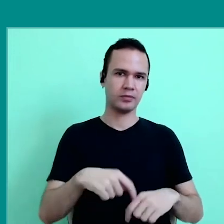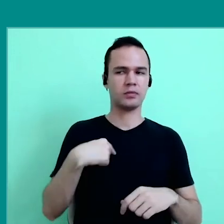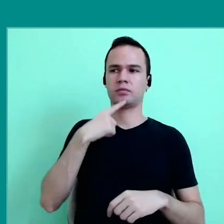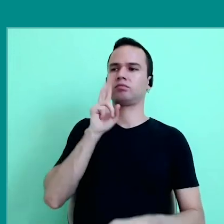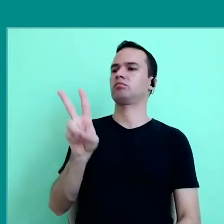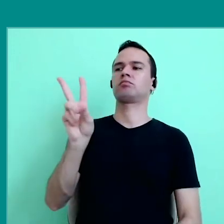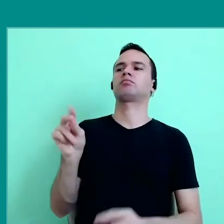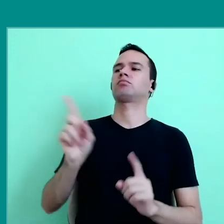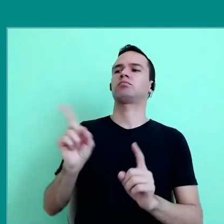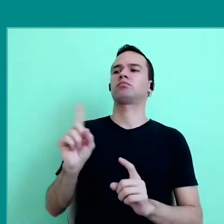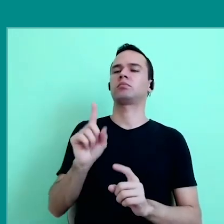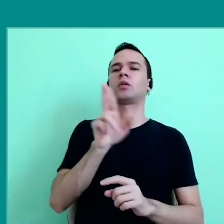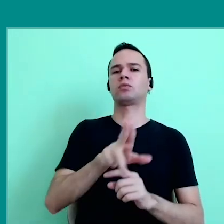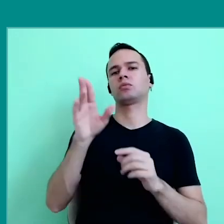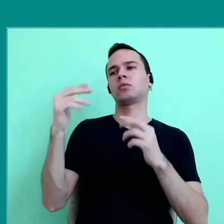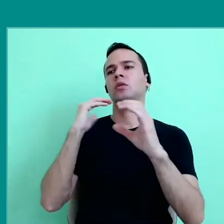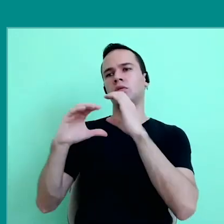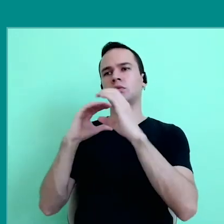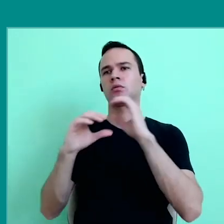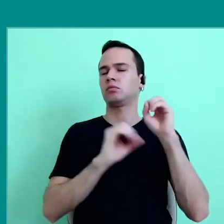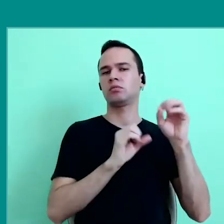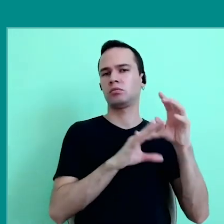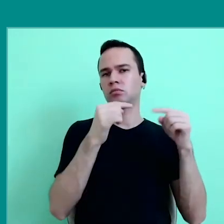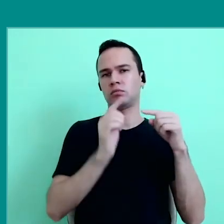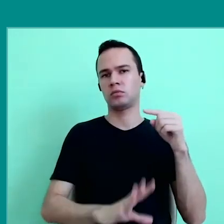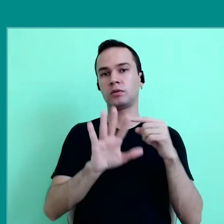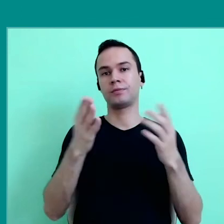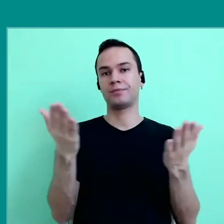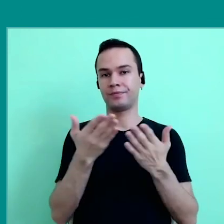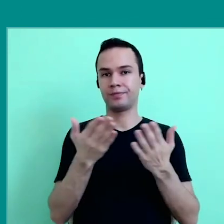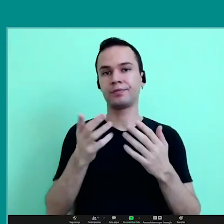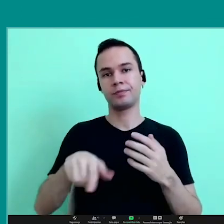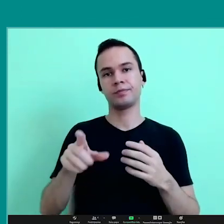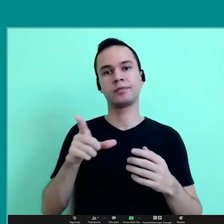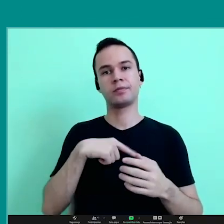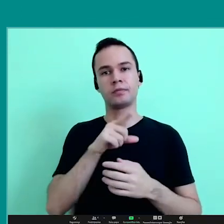I would have said, “No, you use to communicate, not to teach. However, here we are, and is probably the middle